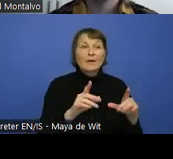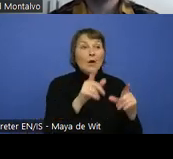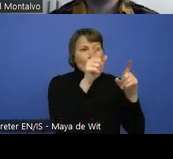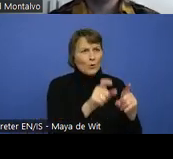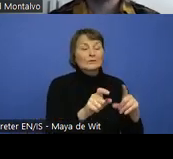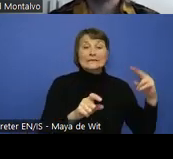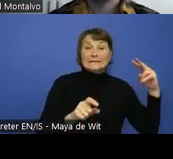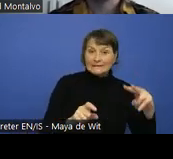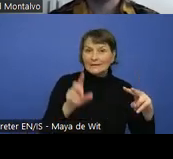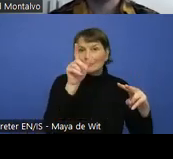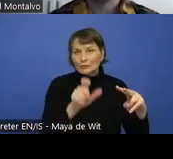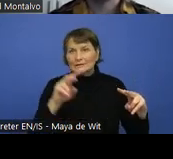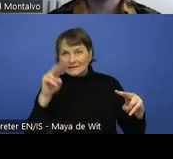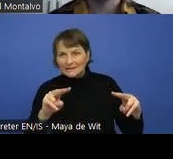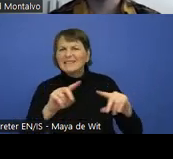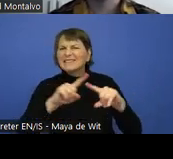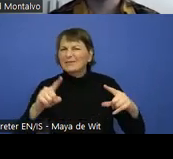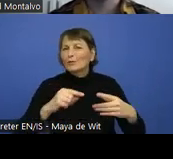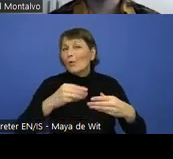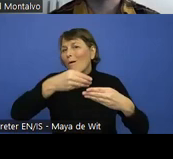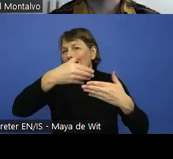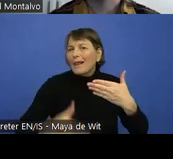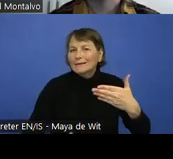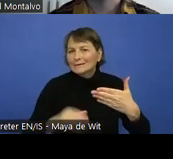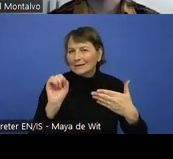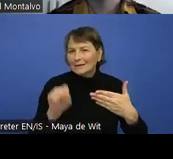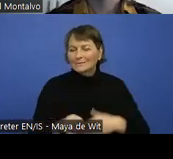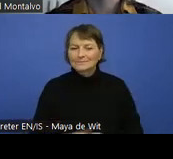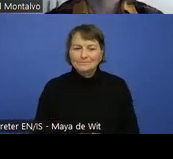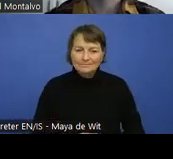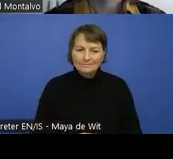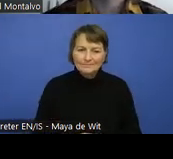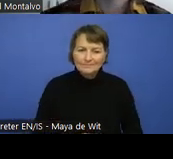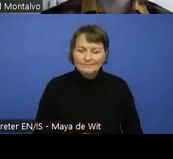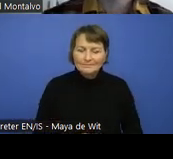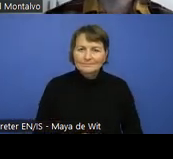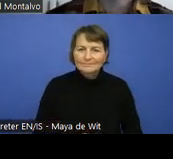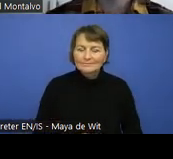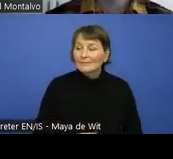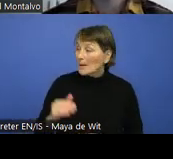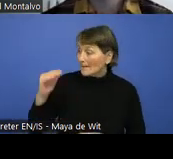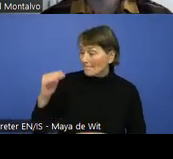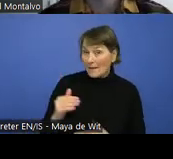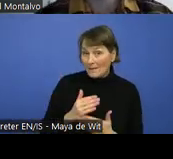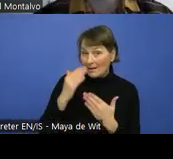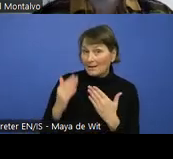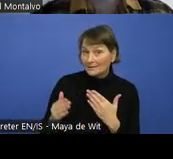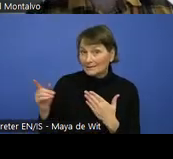And to close the modules in this content author, we use we call once again for the multimedia.